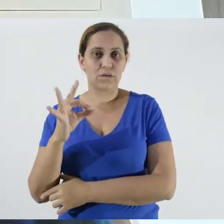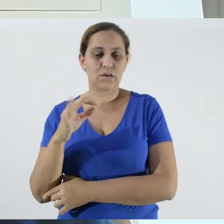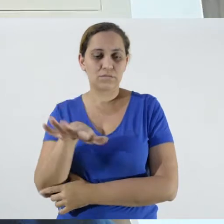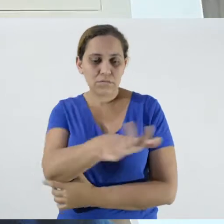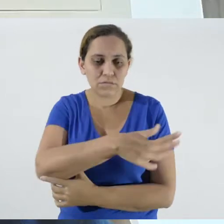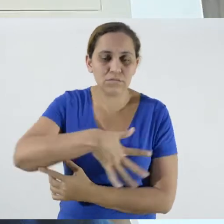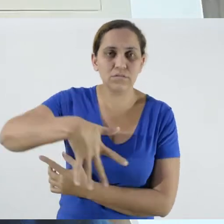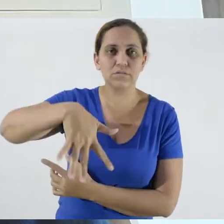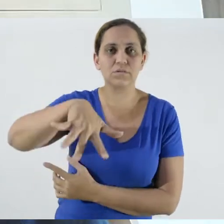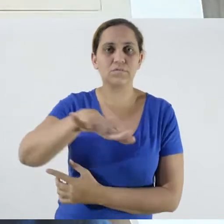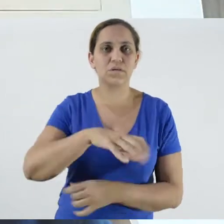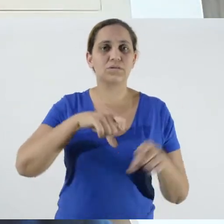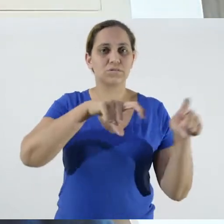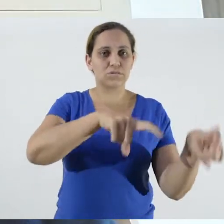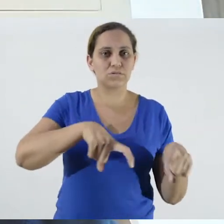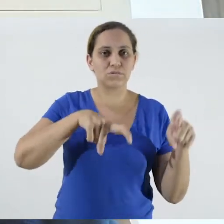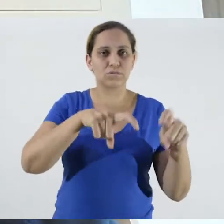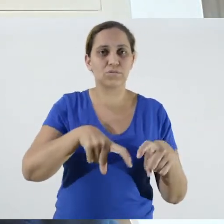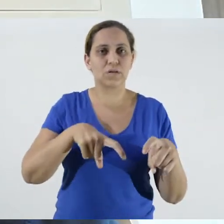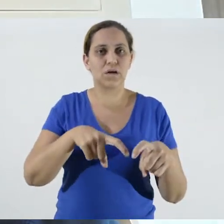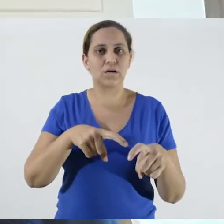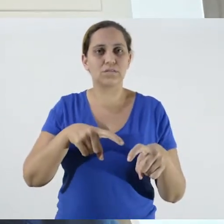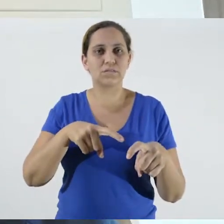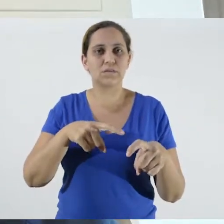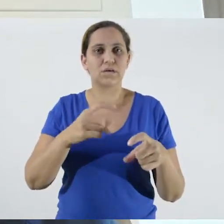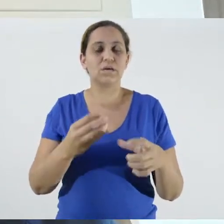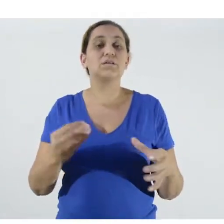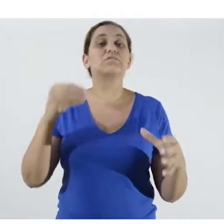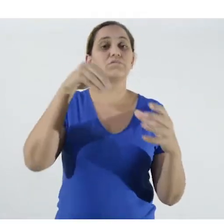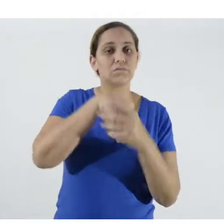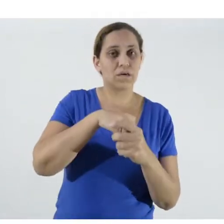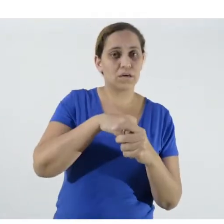family farming, equivalent to 23% of the brazilian